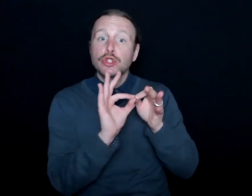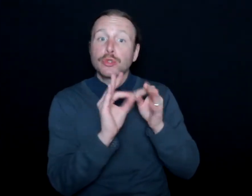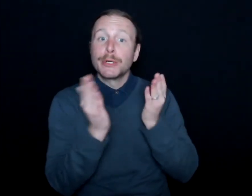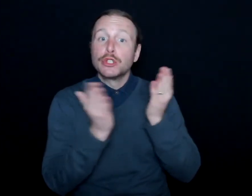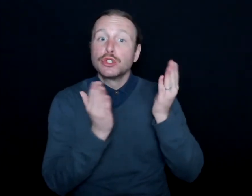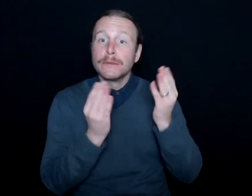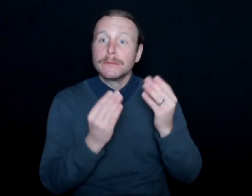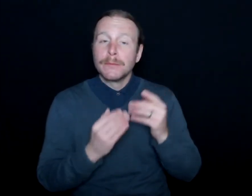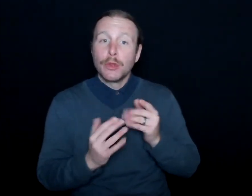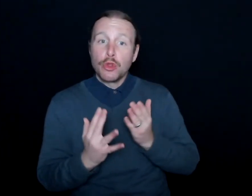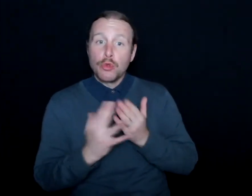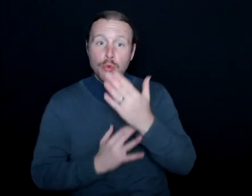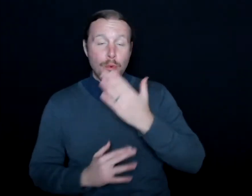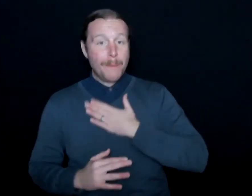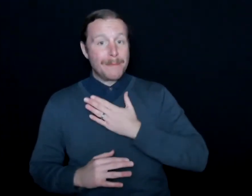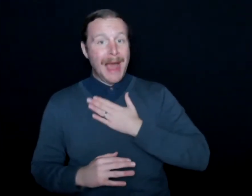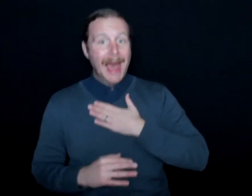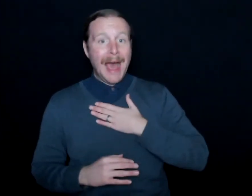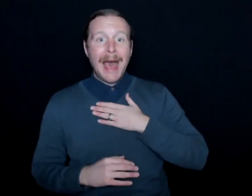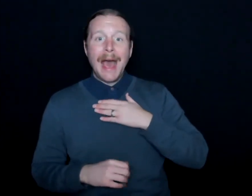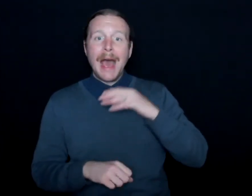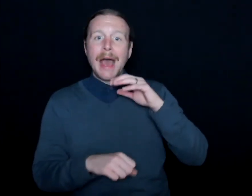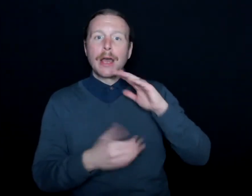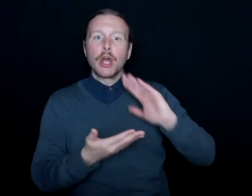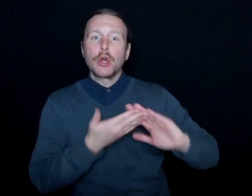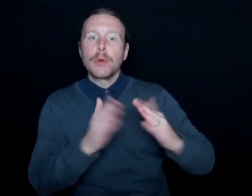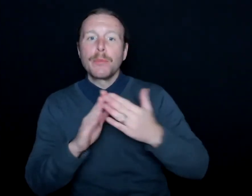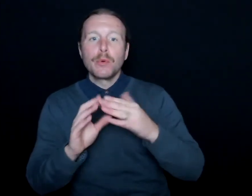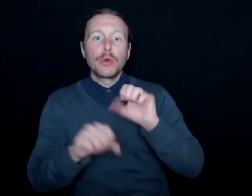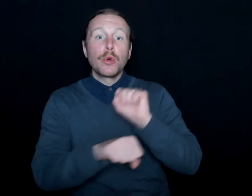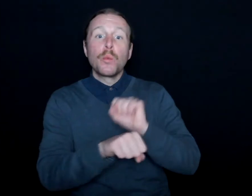And it was through my work within the community pro bono--